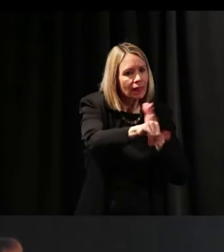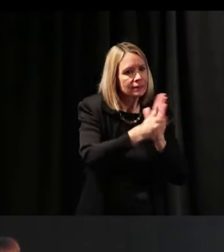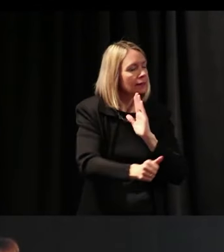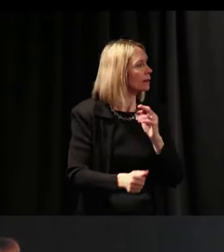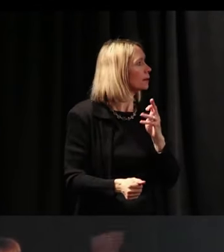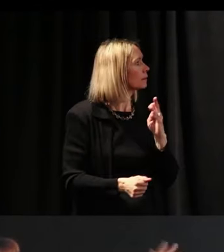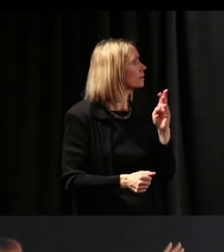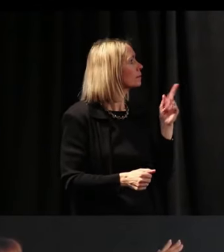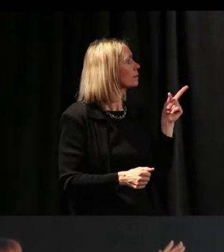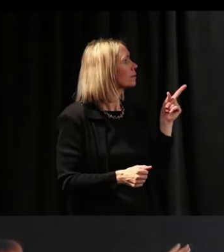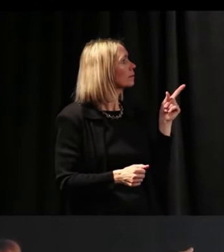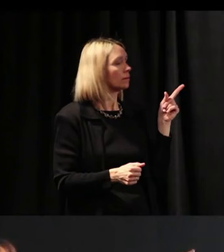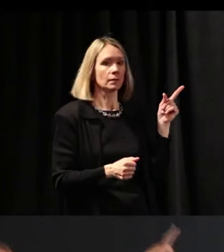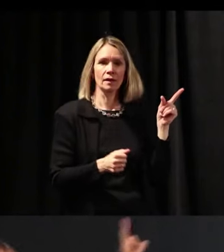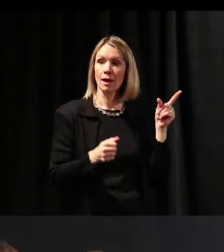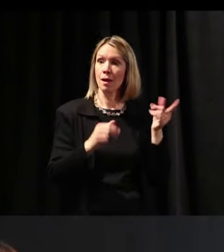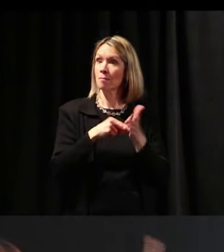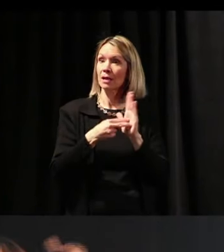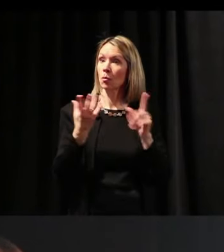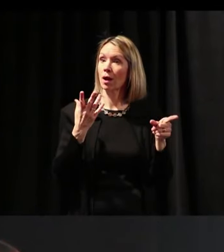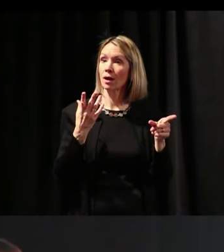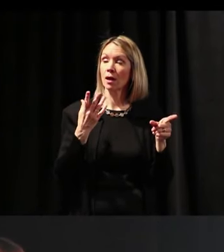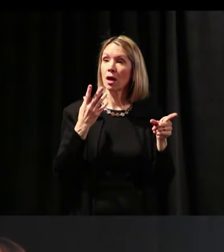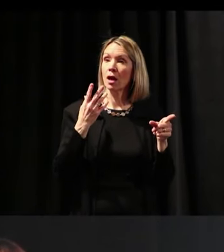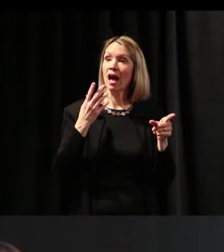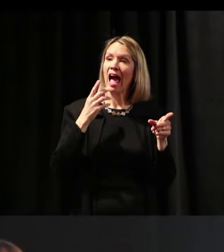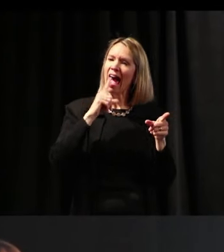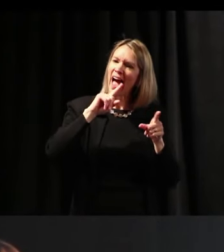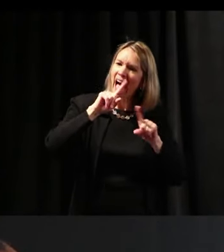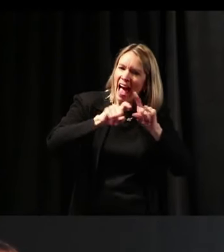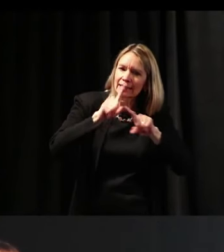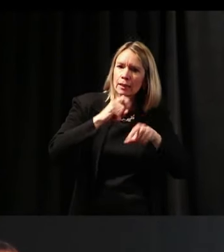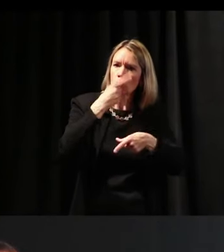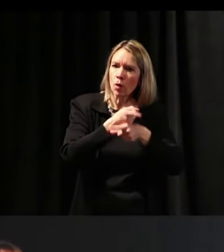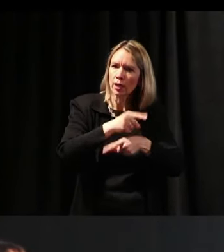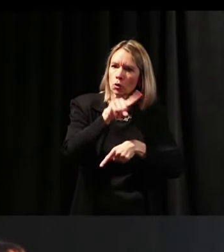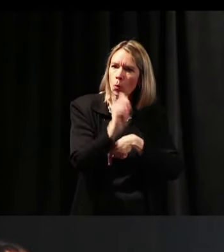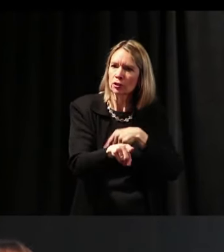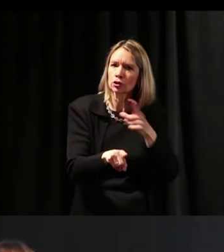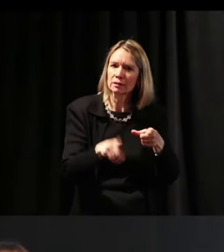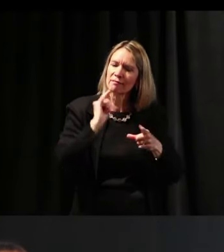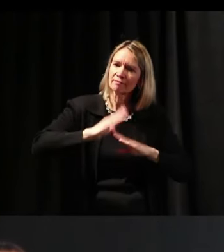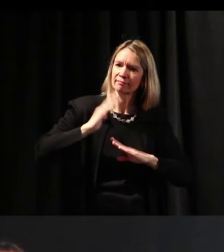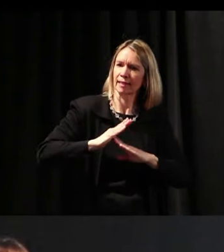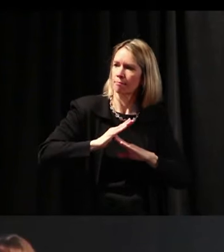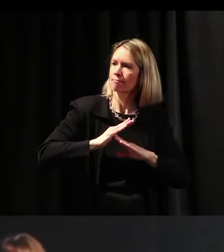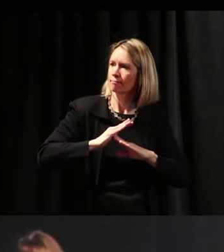So, critical thinking skills, asking the right question is the top thing.